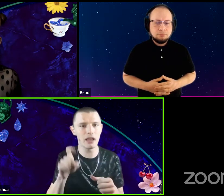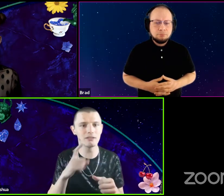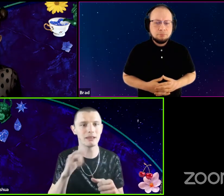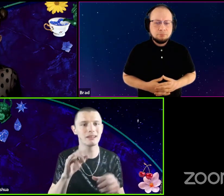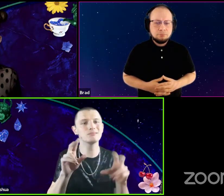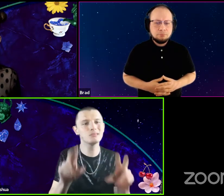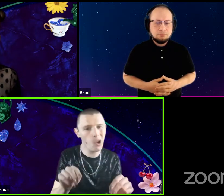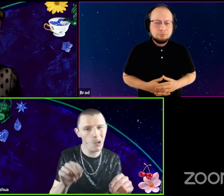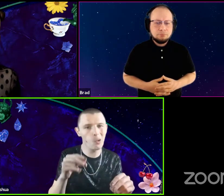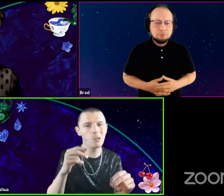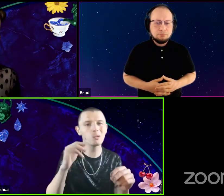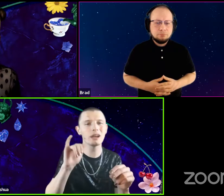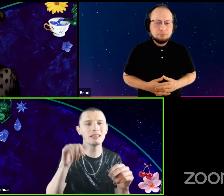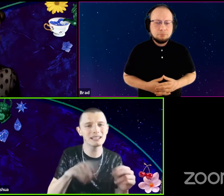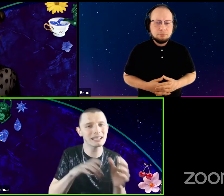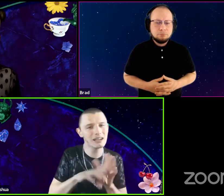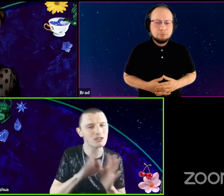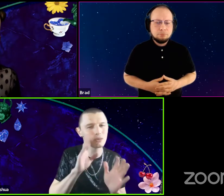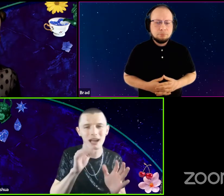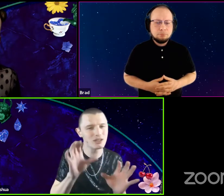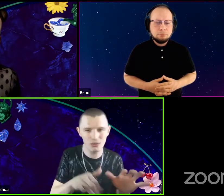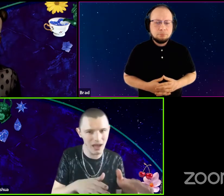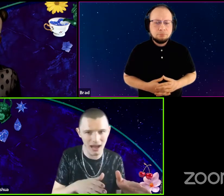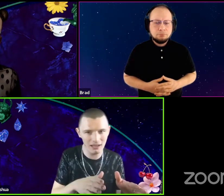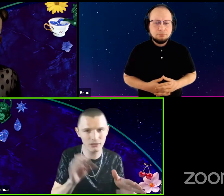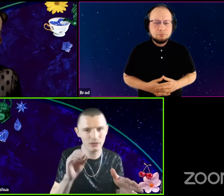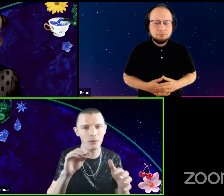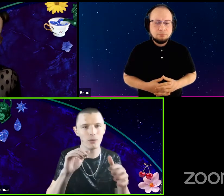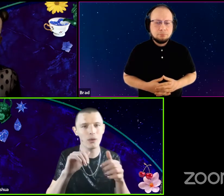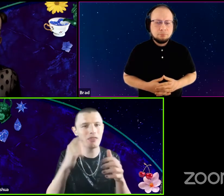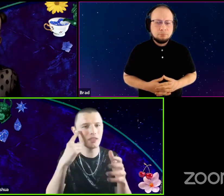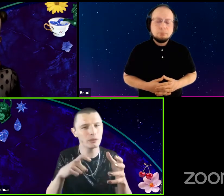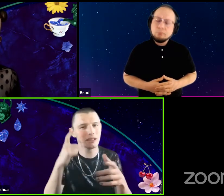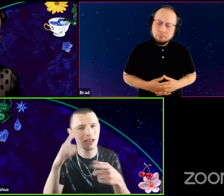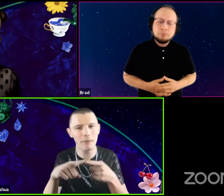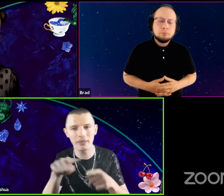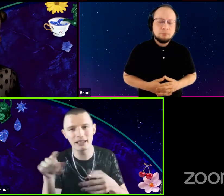you have to be like, no like, this character will not do that. So I think we need to think about these options